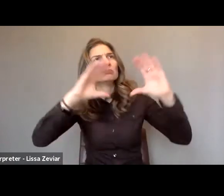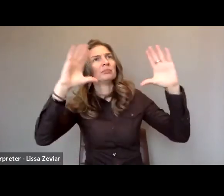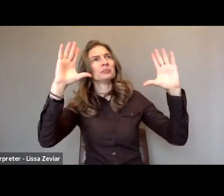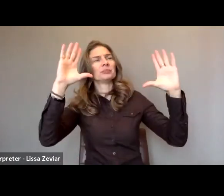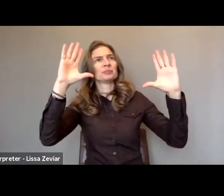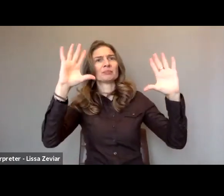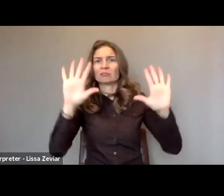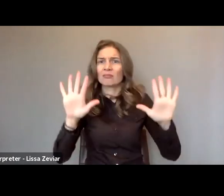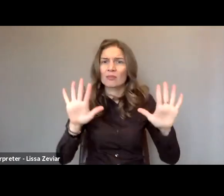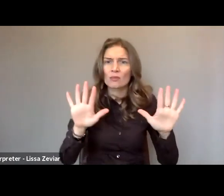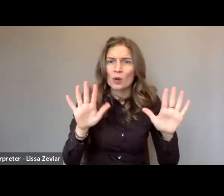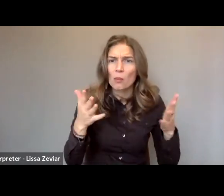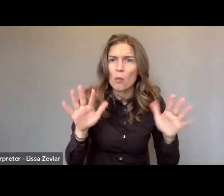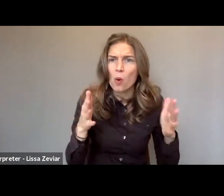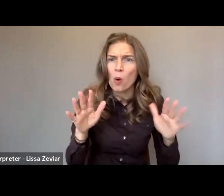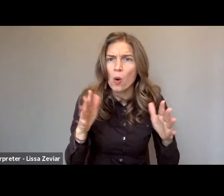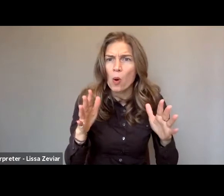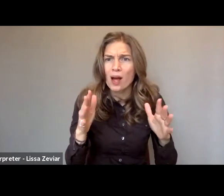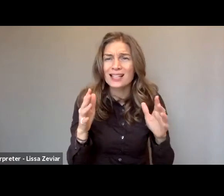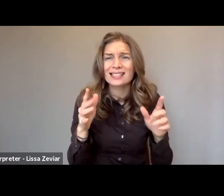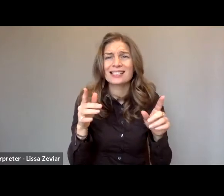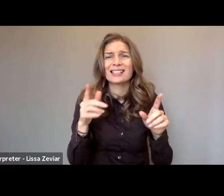as for example the population of Italy.